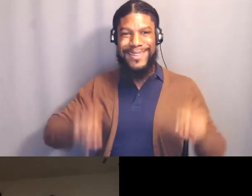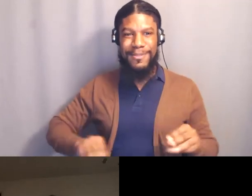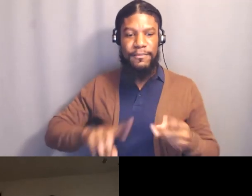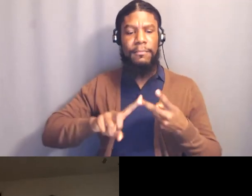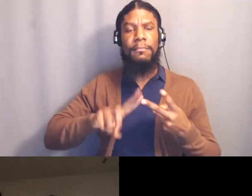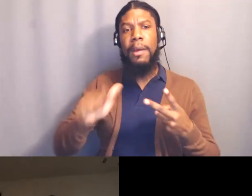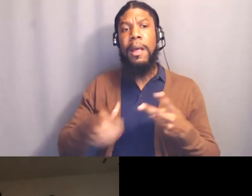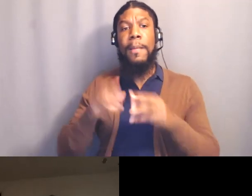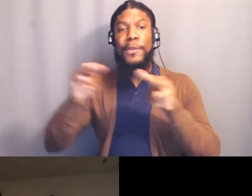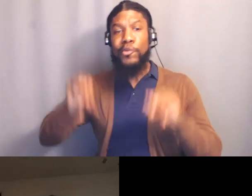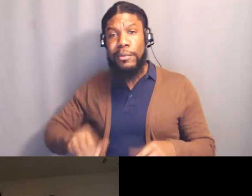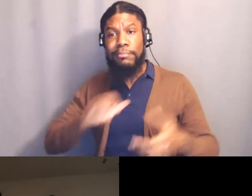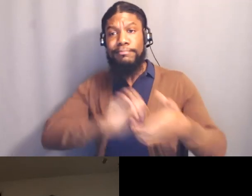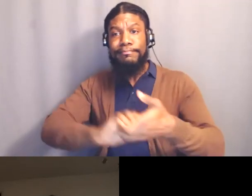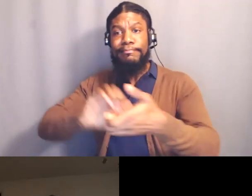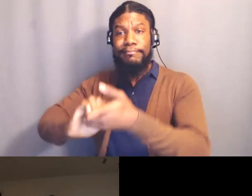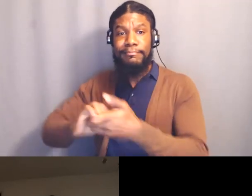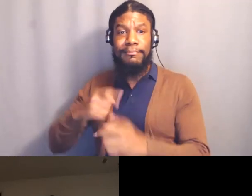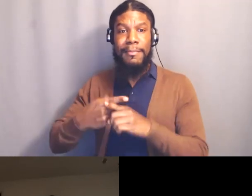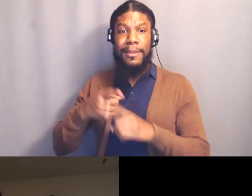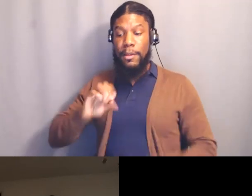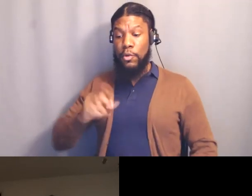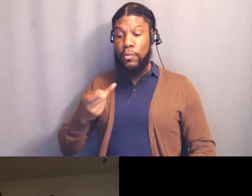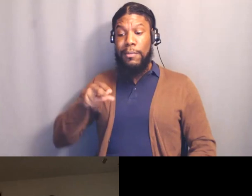and then I'm on Open and I have a bunch of like recordings